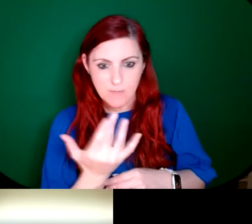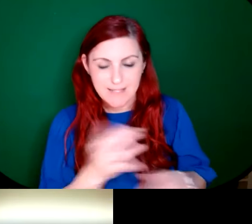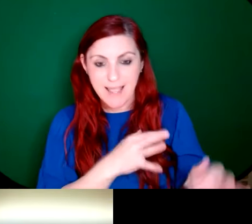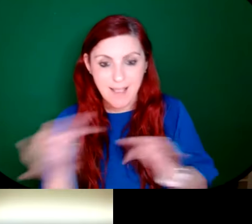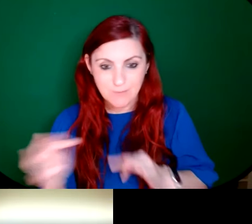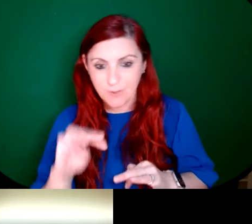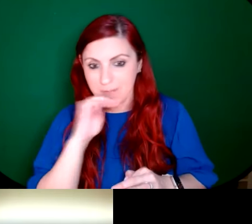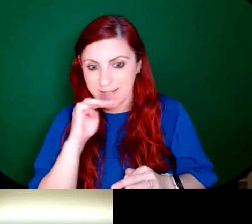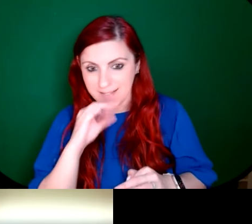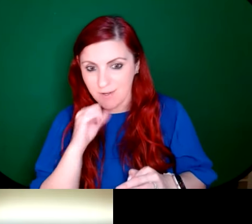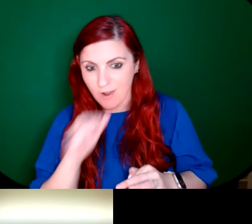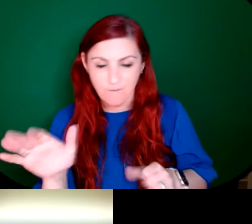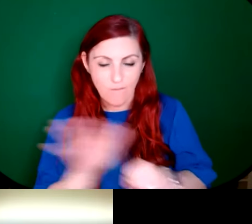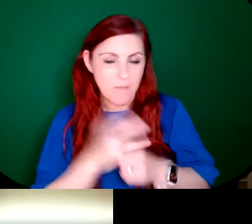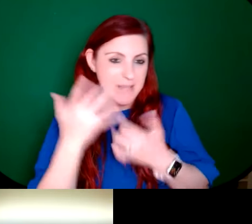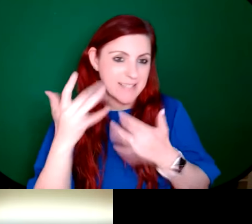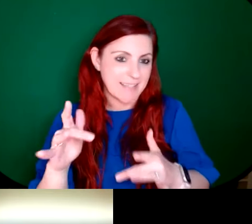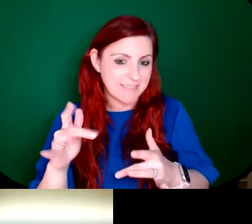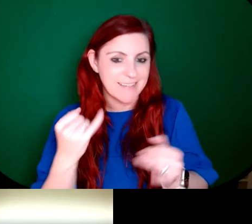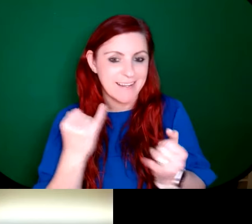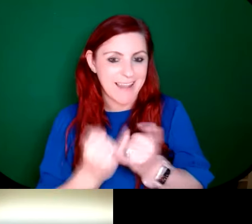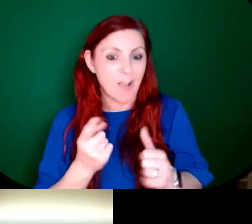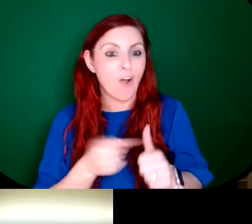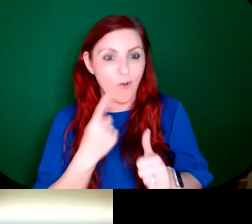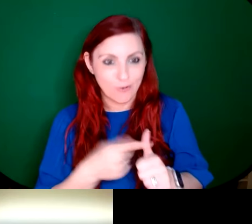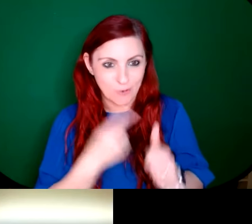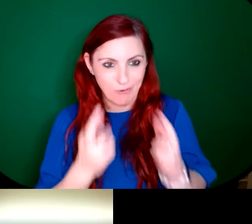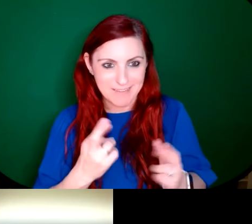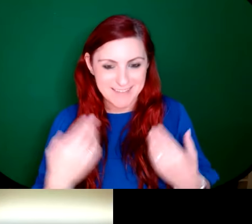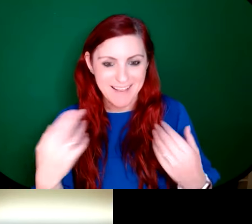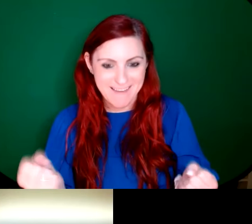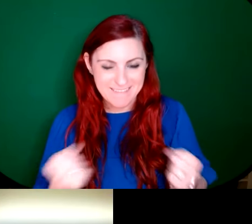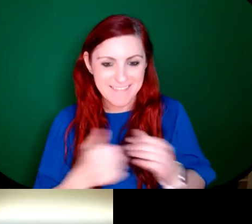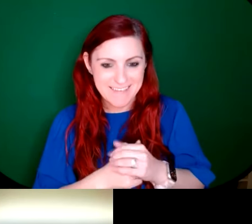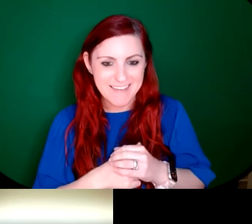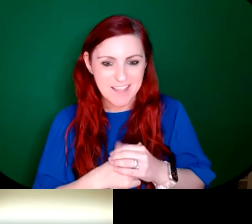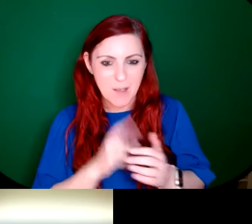full of mistakes, like the autocorrected ones are on this, but it'll take me a